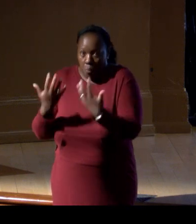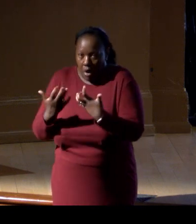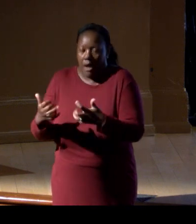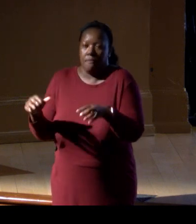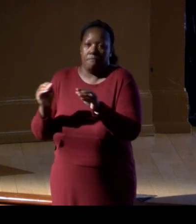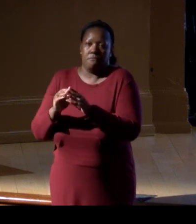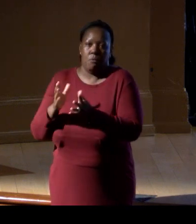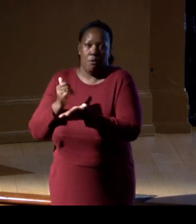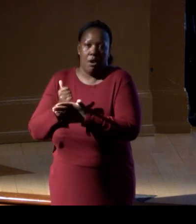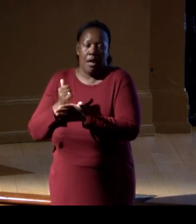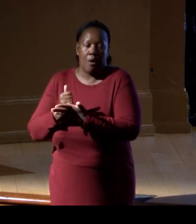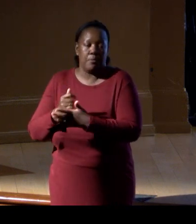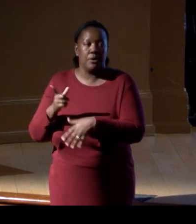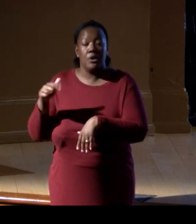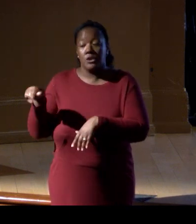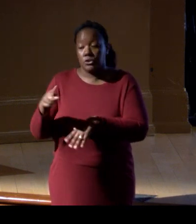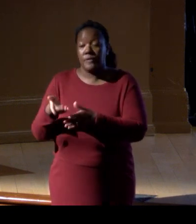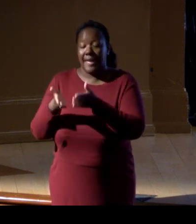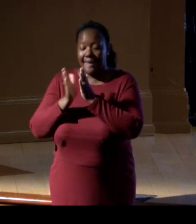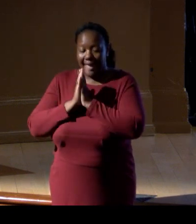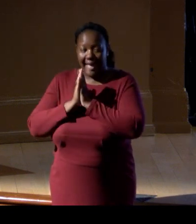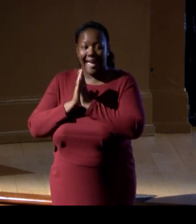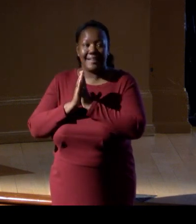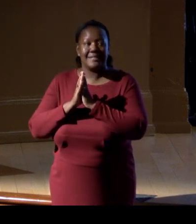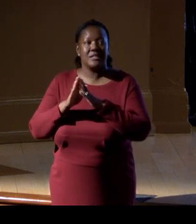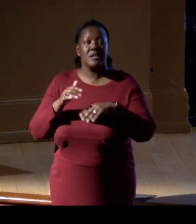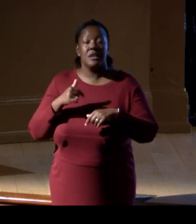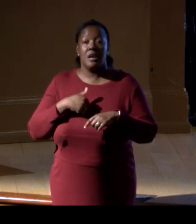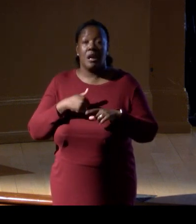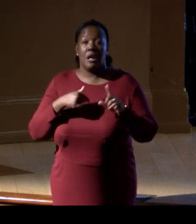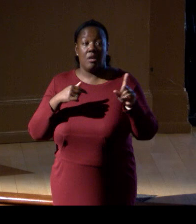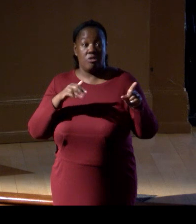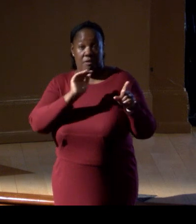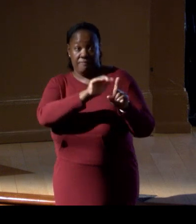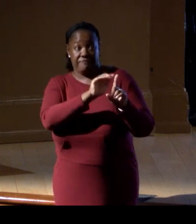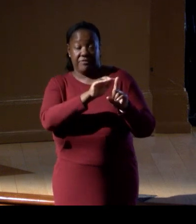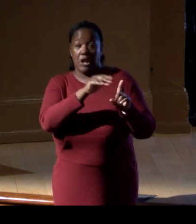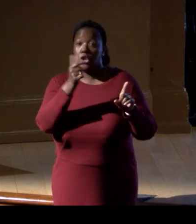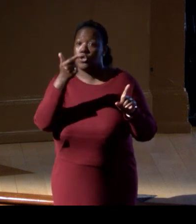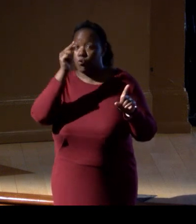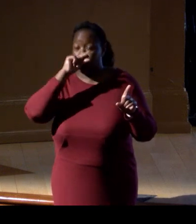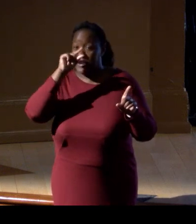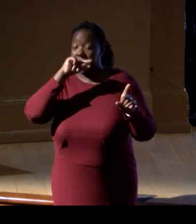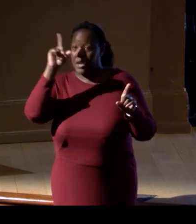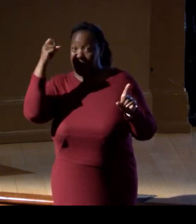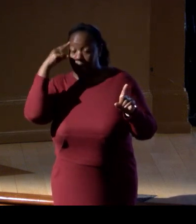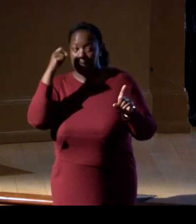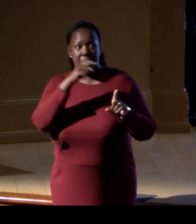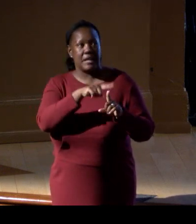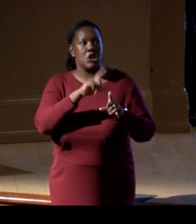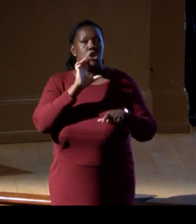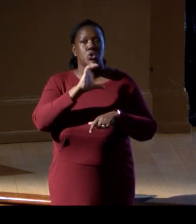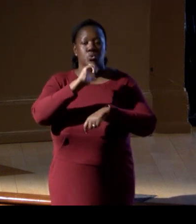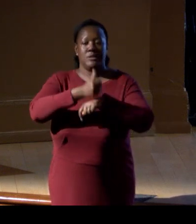So these fishermen asked the Greek government to create three no-take areas in the best places